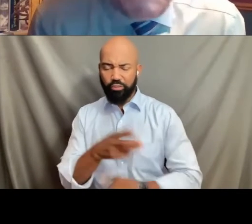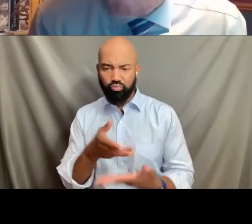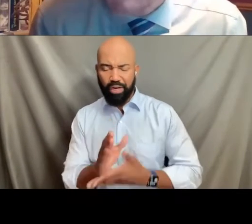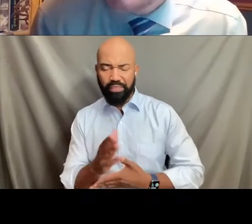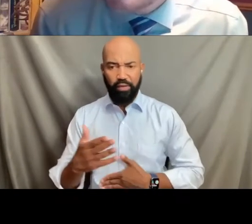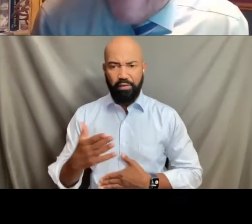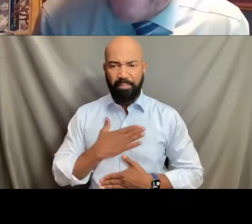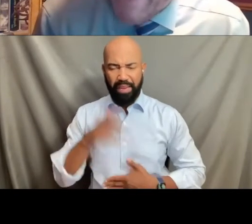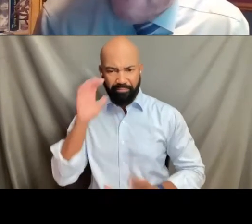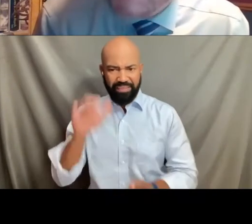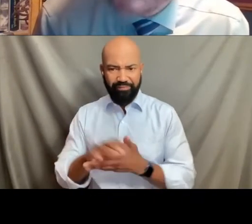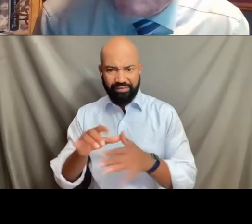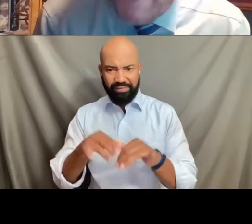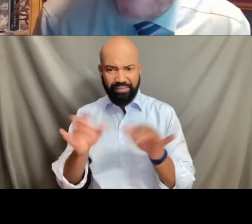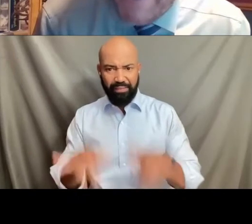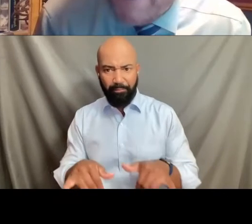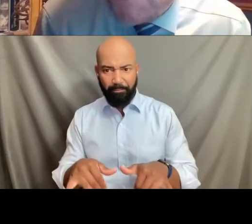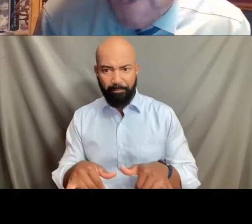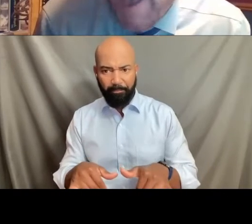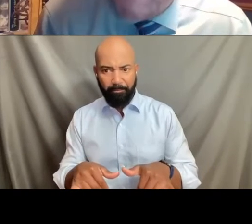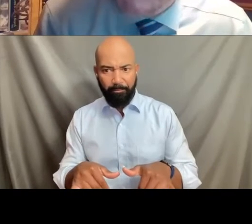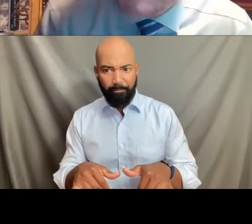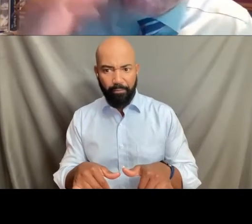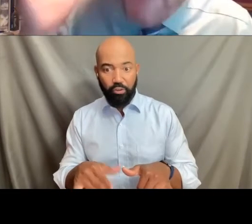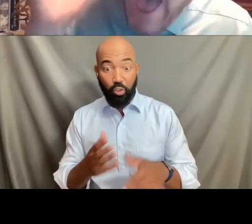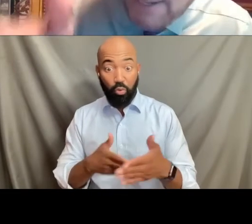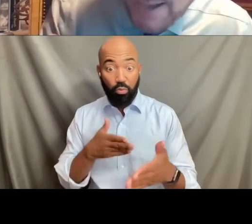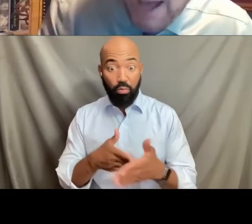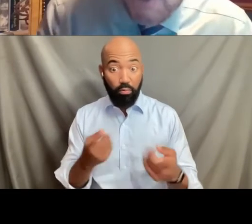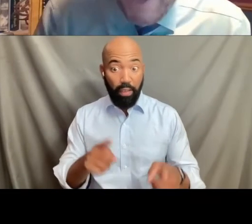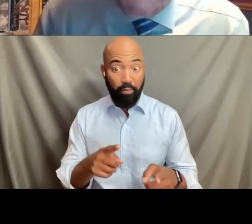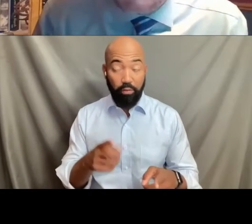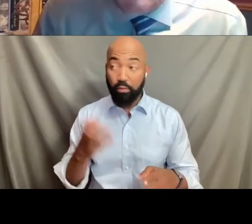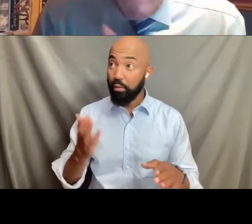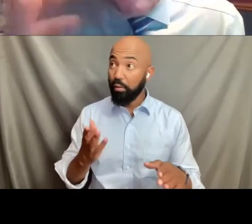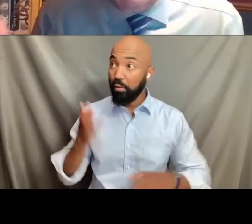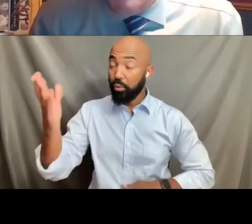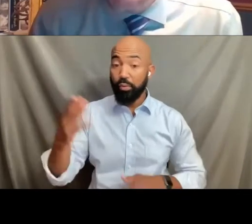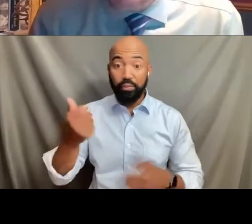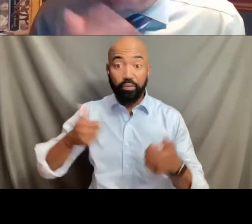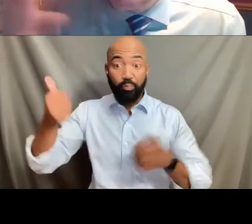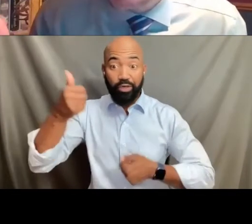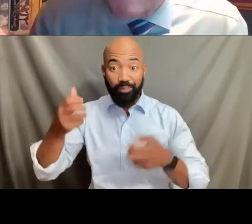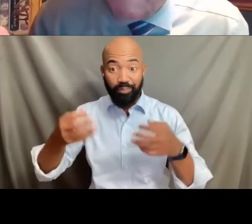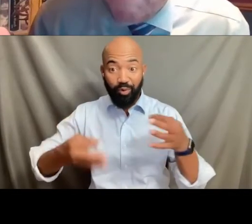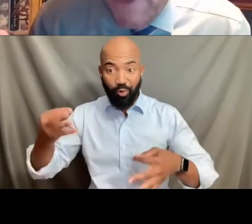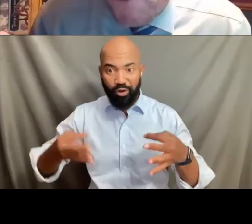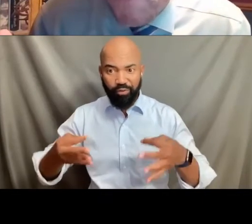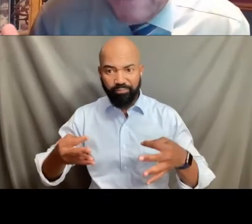The Supreme Court did not actually decide the case. They sent it back to Colorado and said, Well, you kind of mistreated the baker